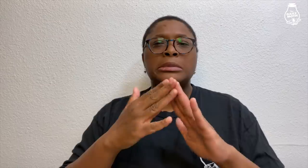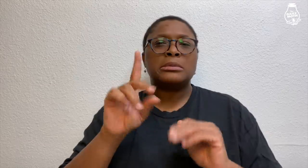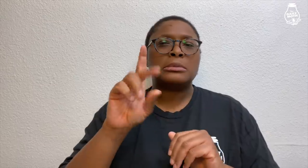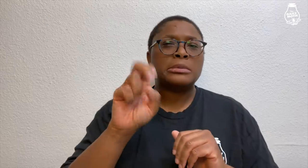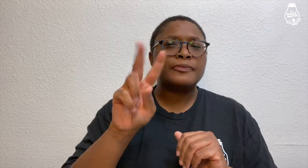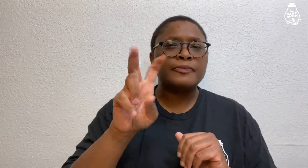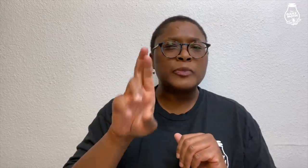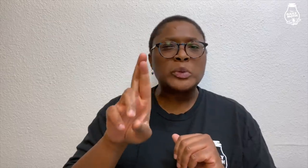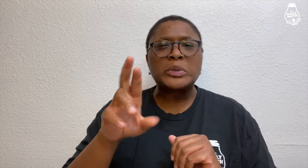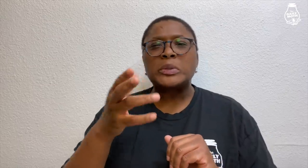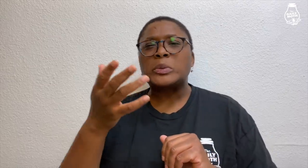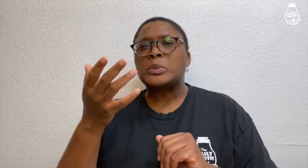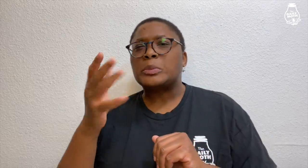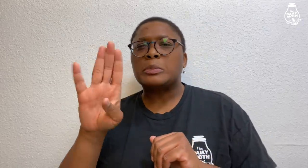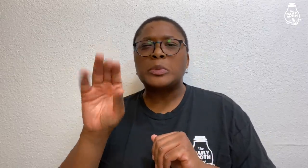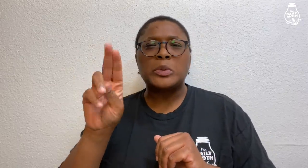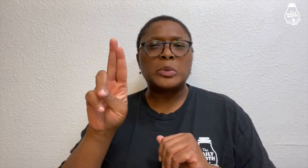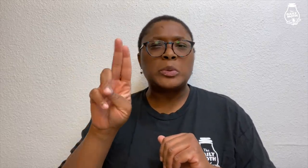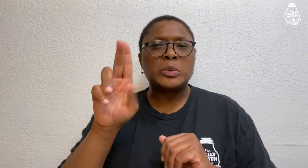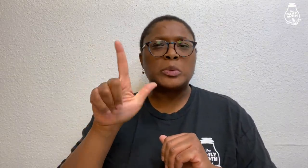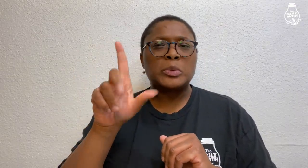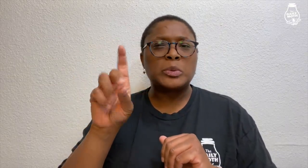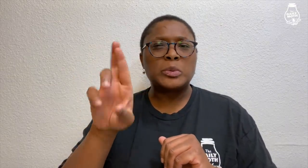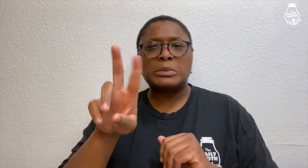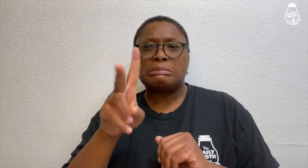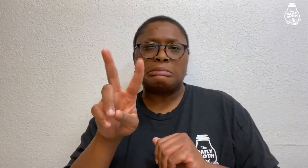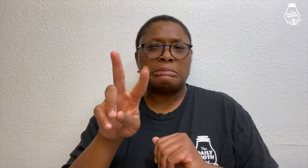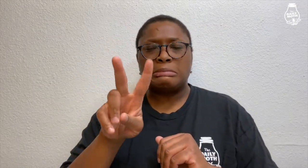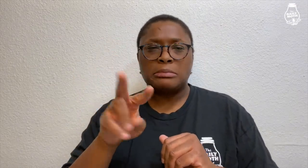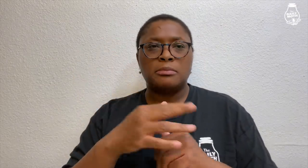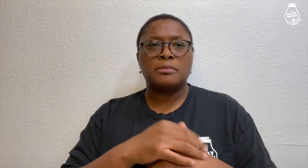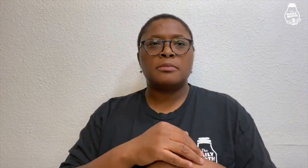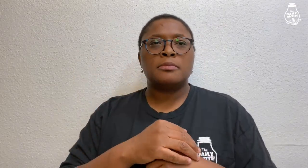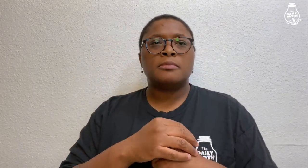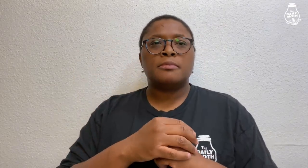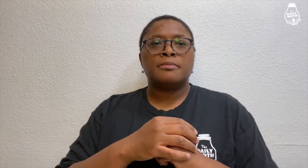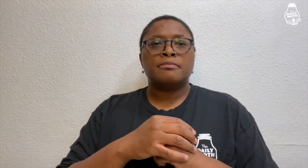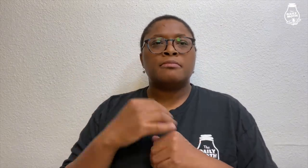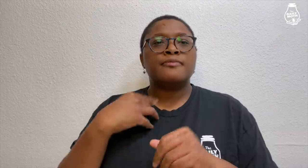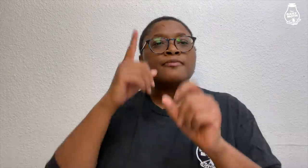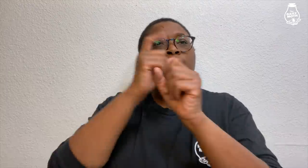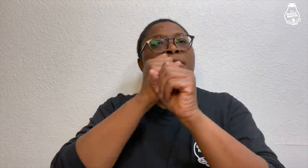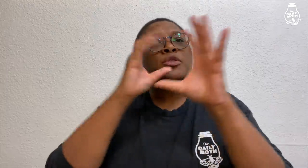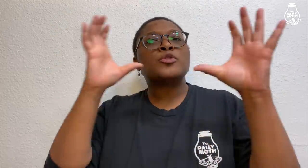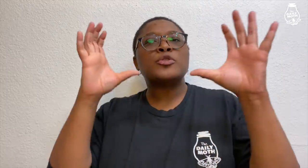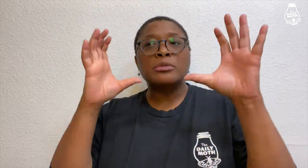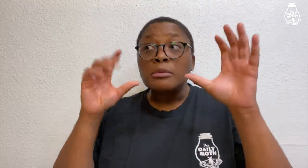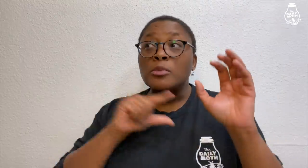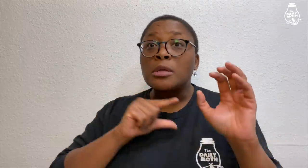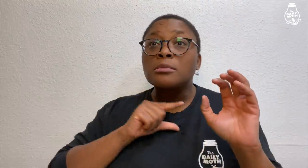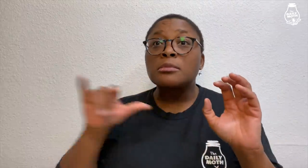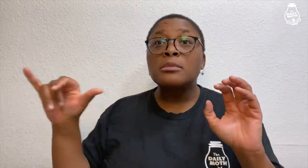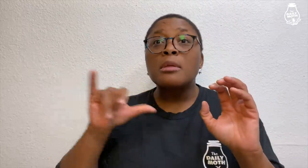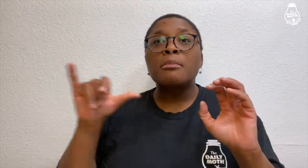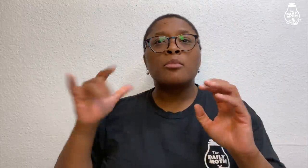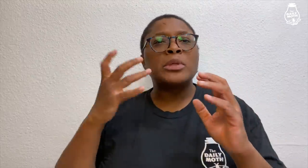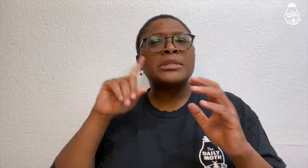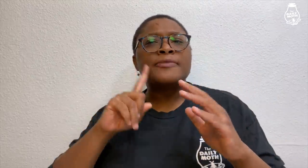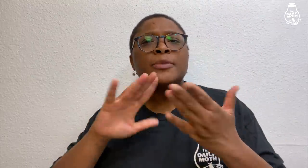in either Denver or Boulder. We had the same vision,